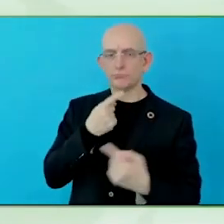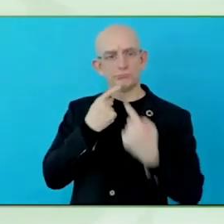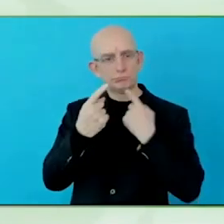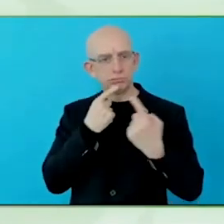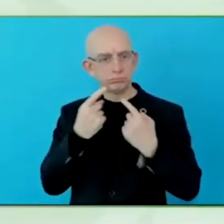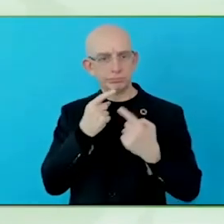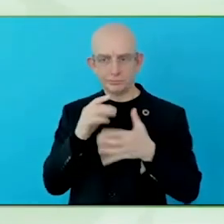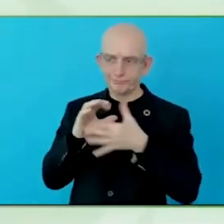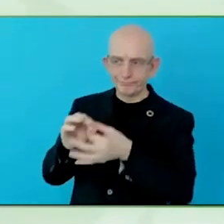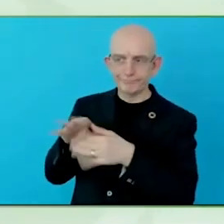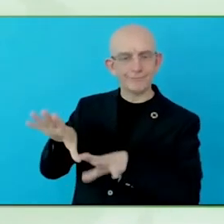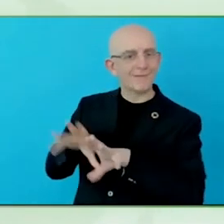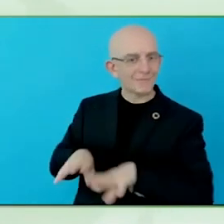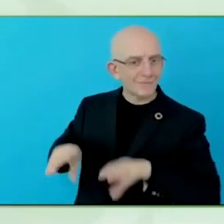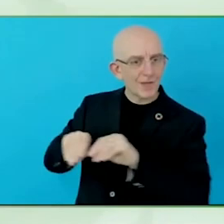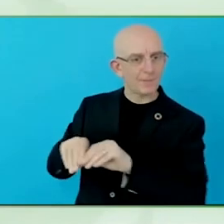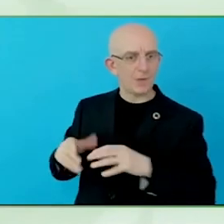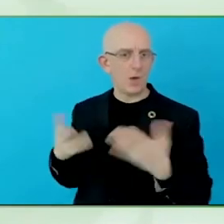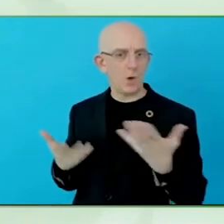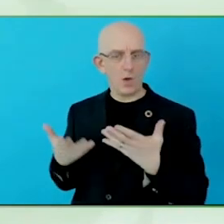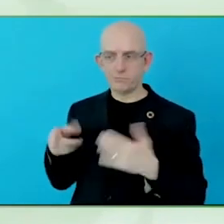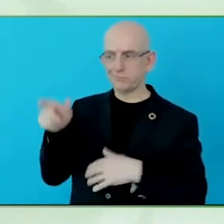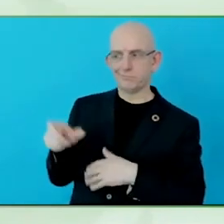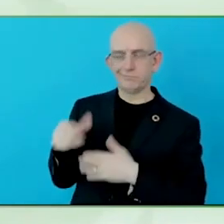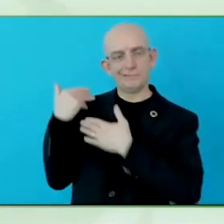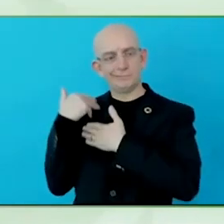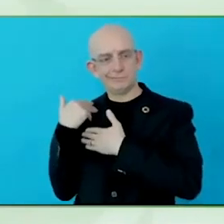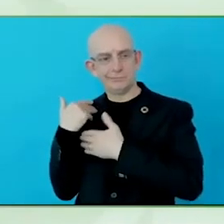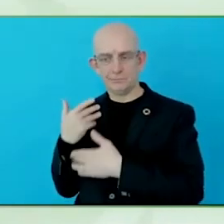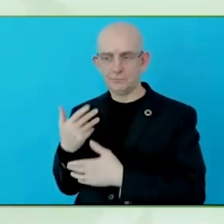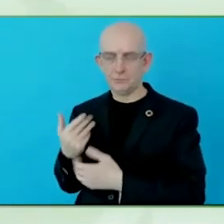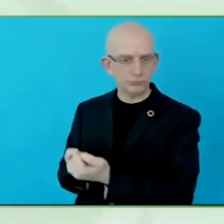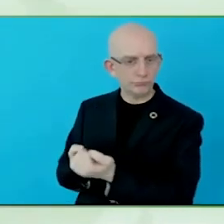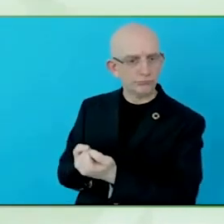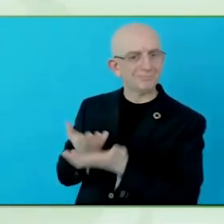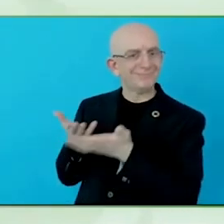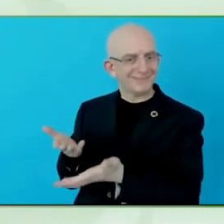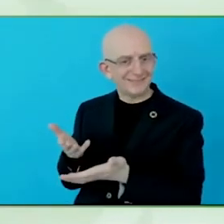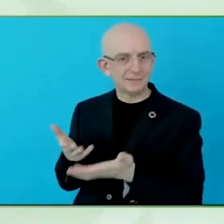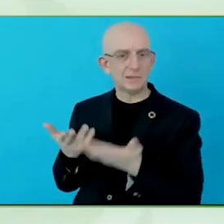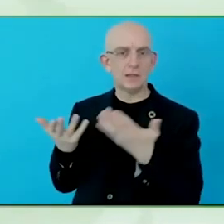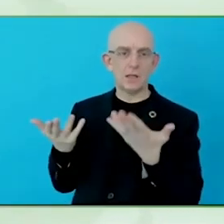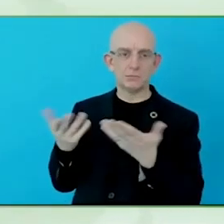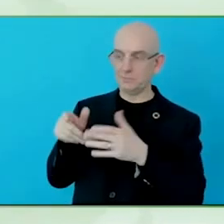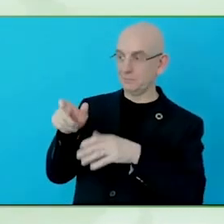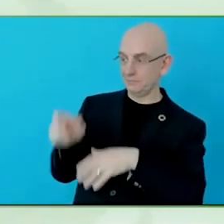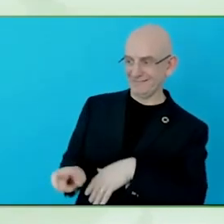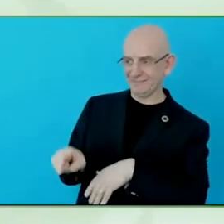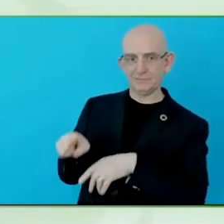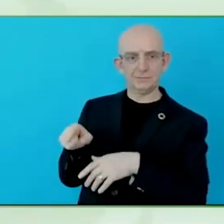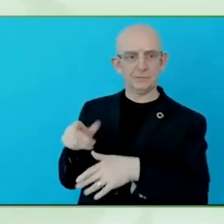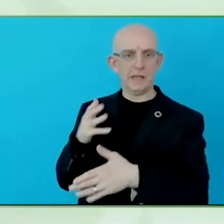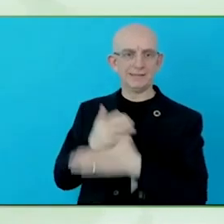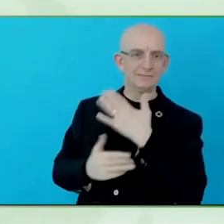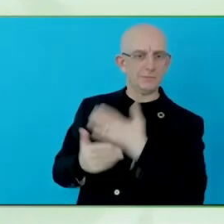That his right, we can still see, persons with disabilities, as I